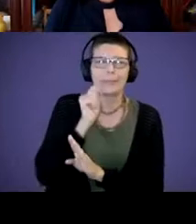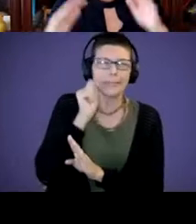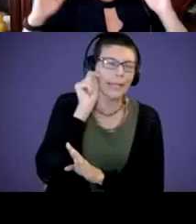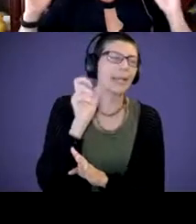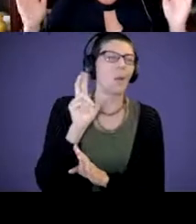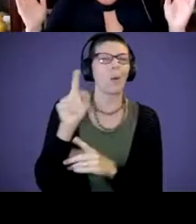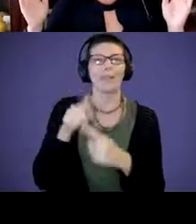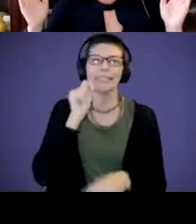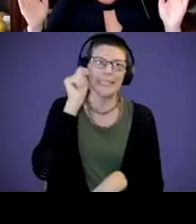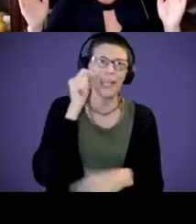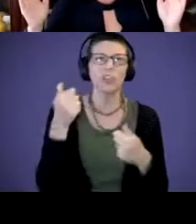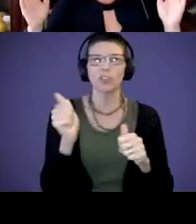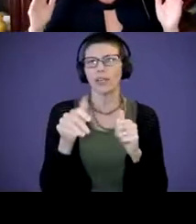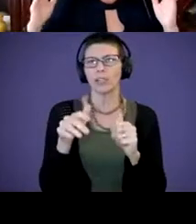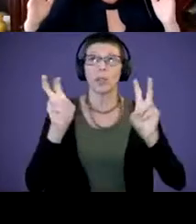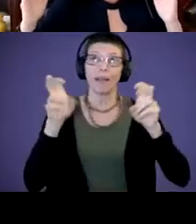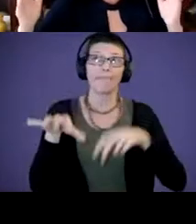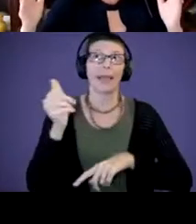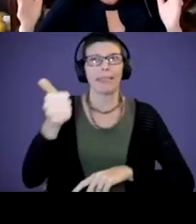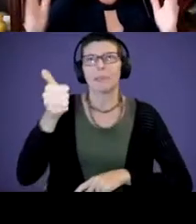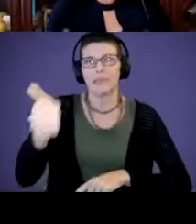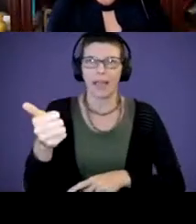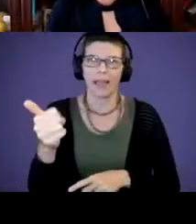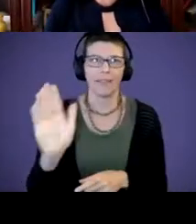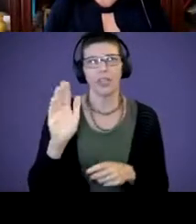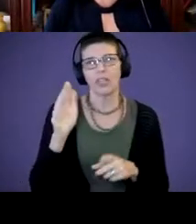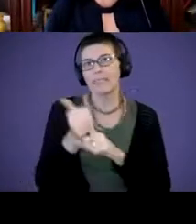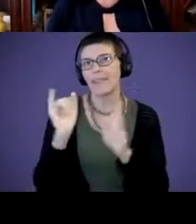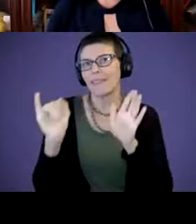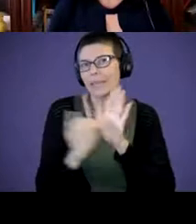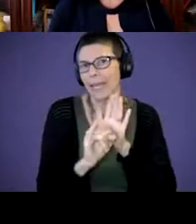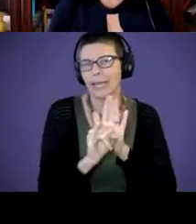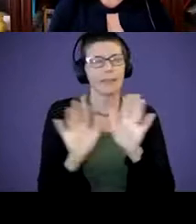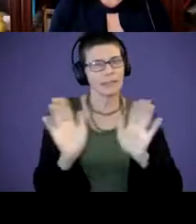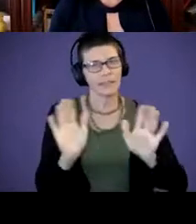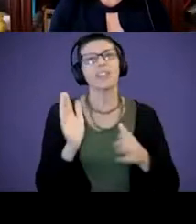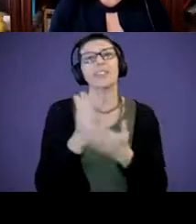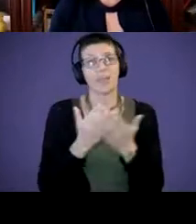trying to find themselves, their self identity.” There are things that we are doing right now with